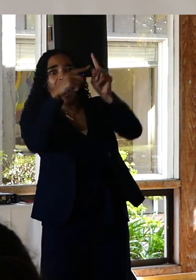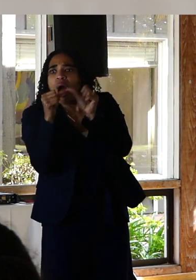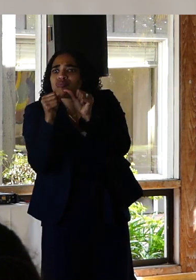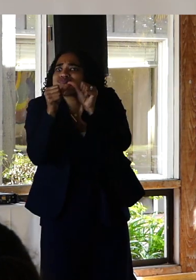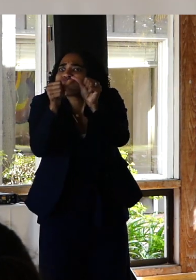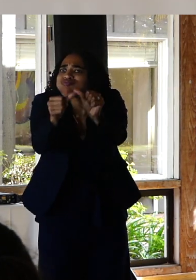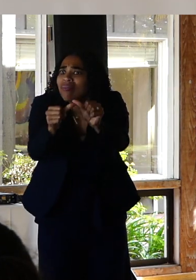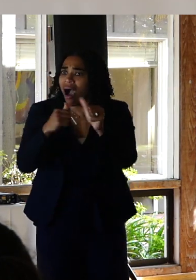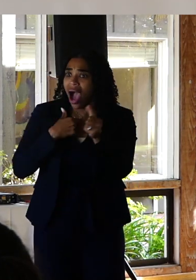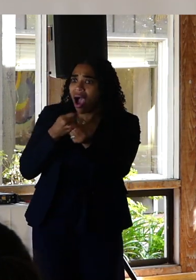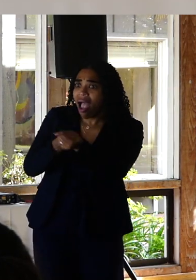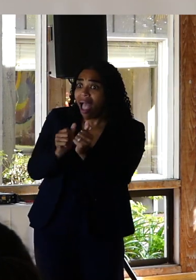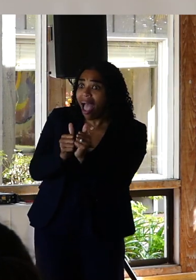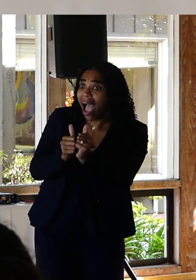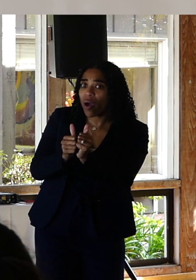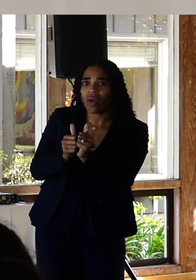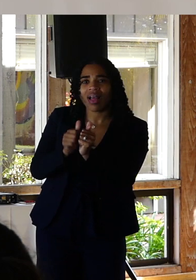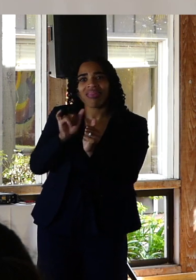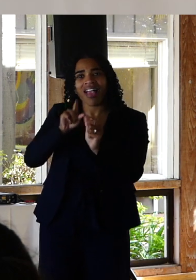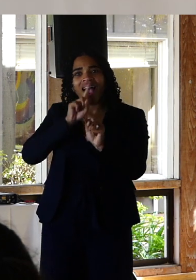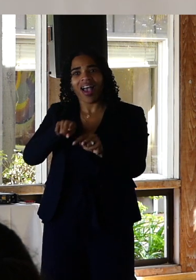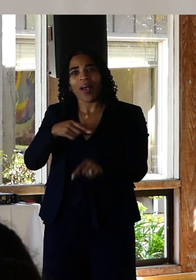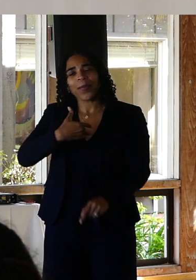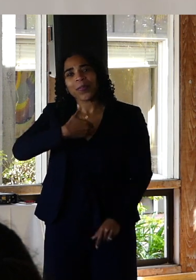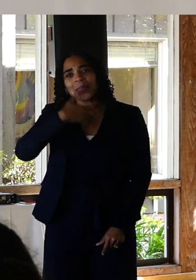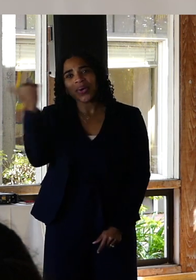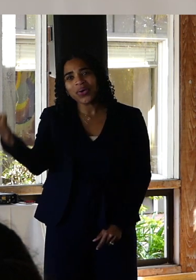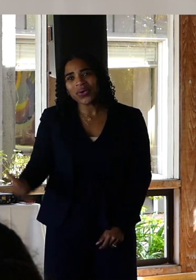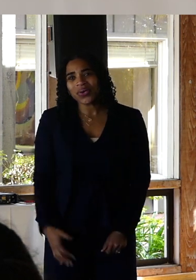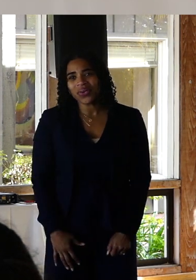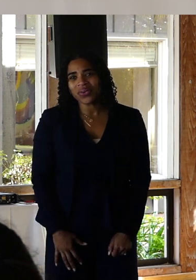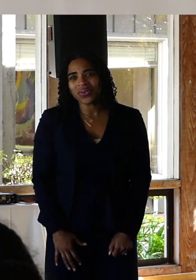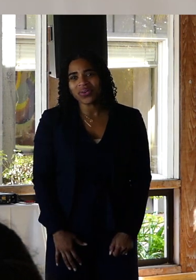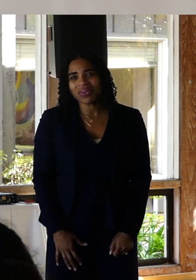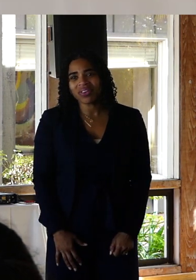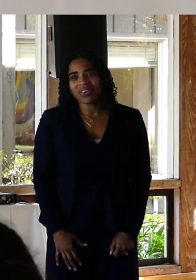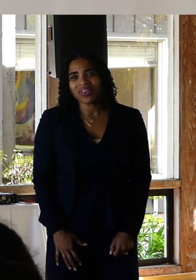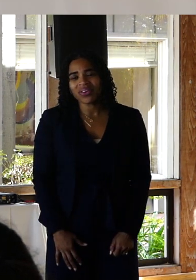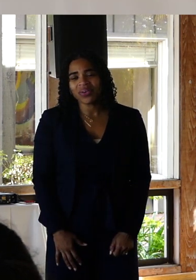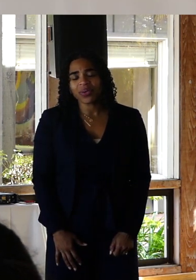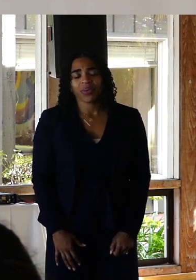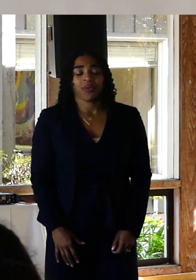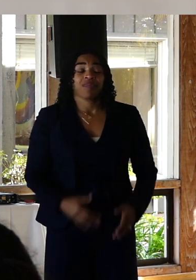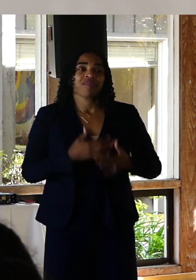and permanent for you. This is where I wish